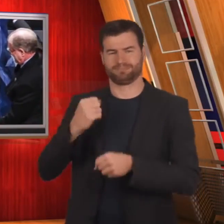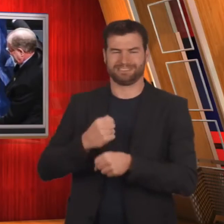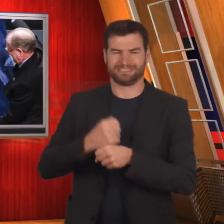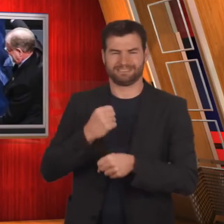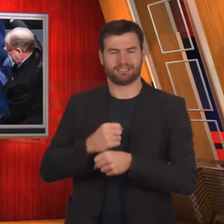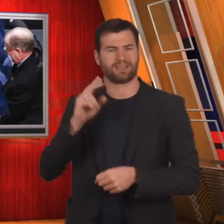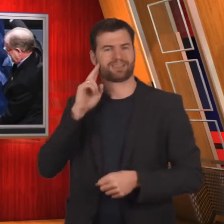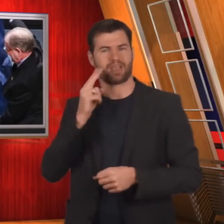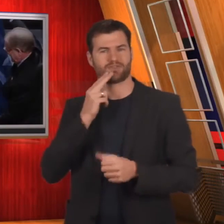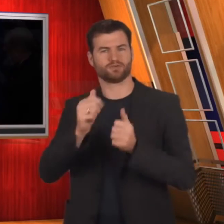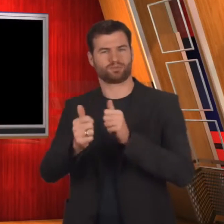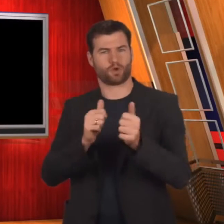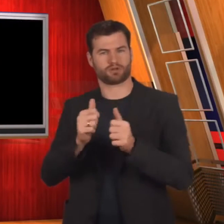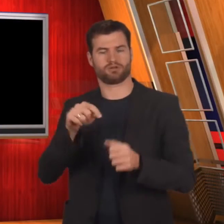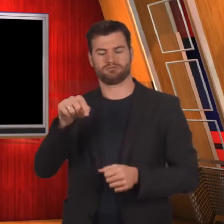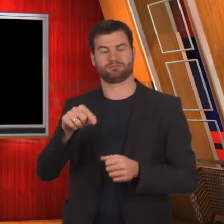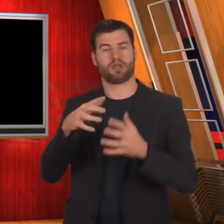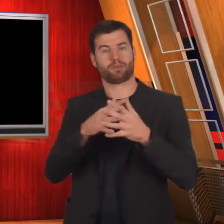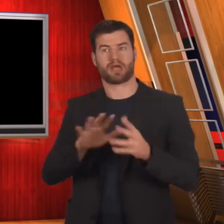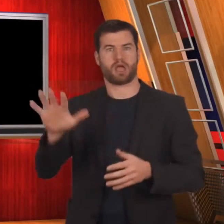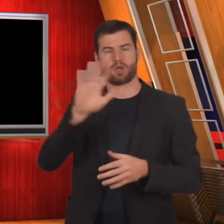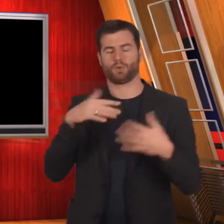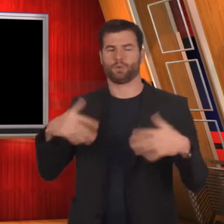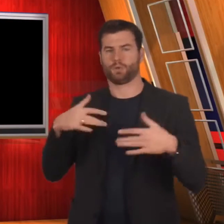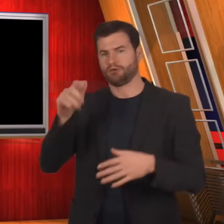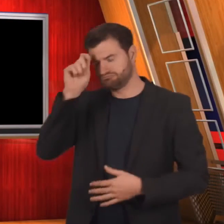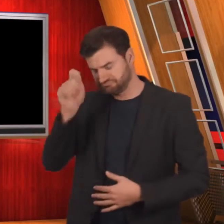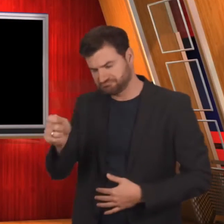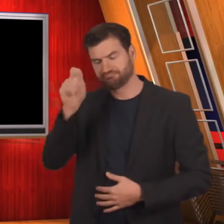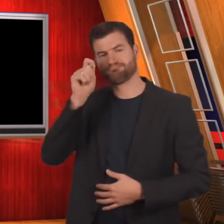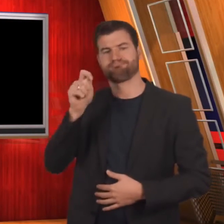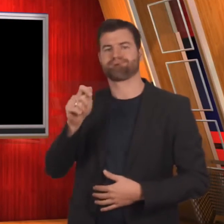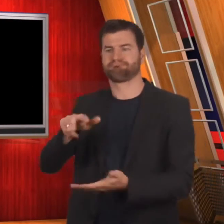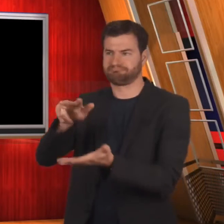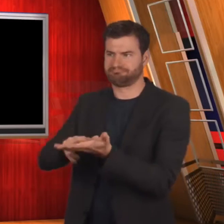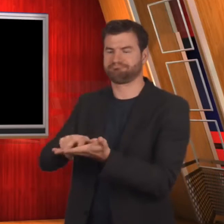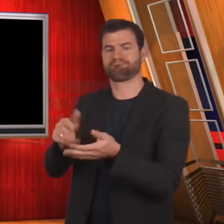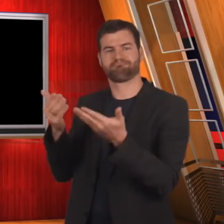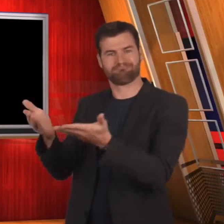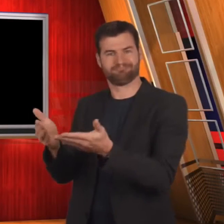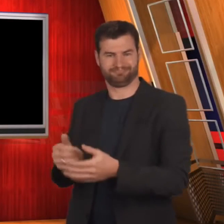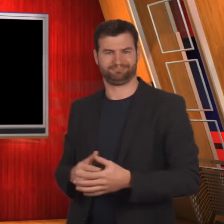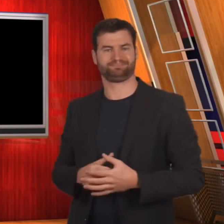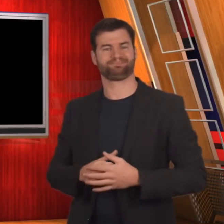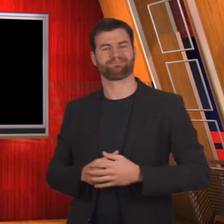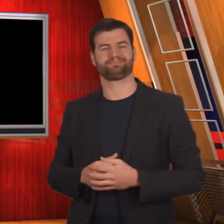His work on Deaf Sports in America is recognized!